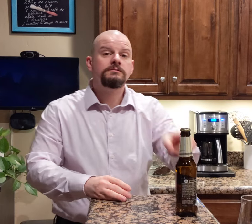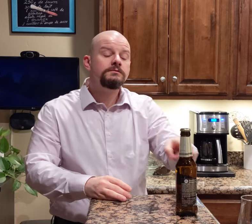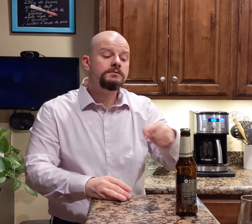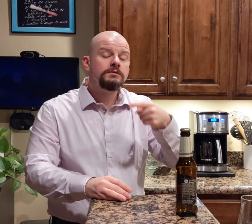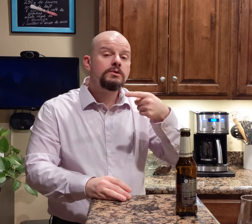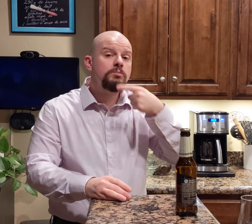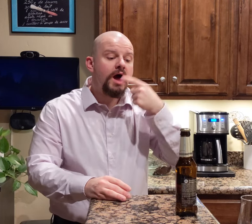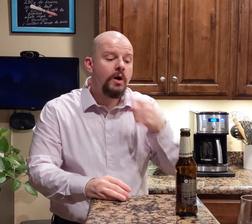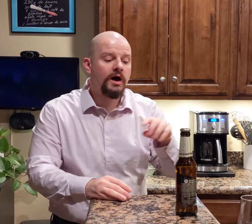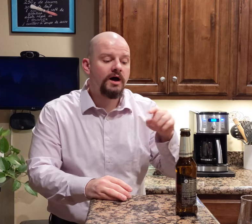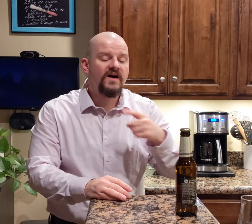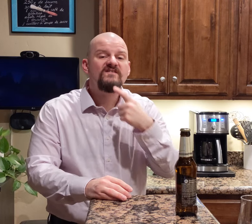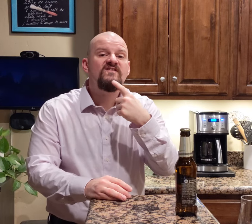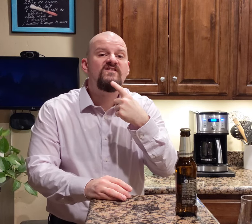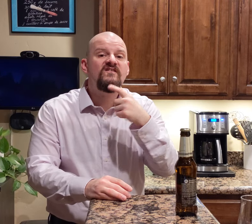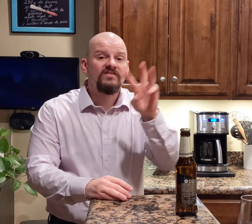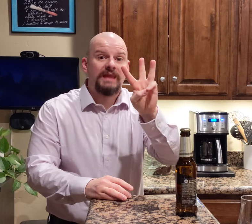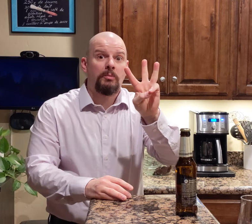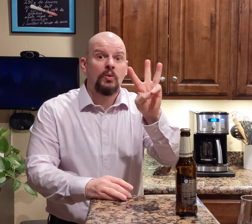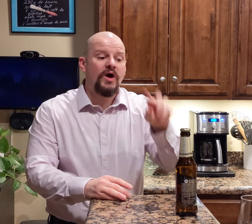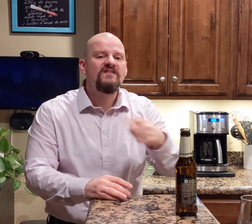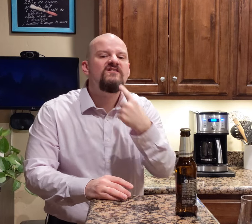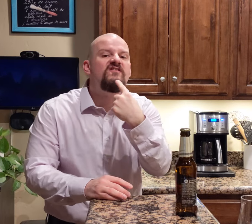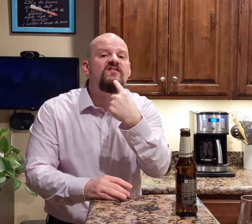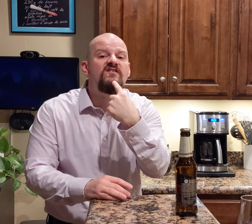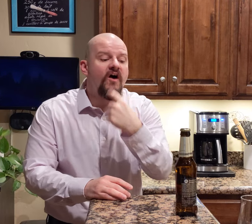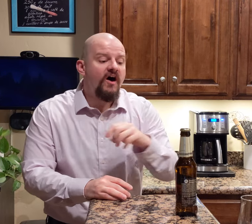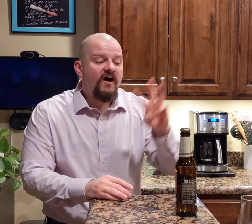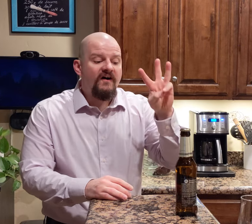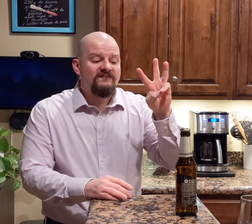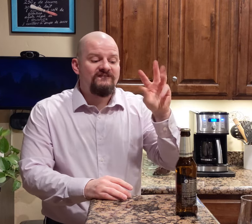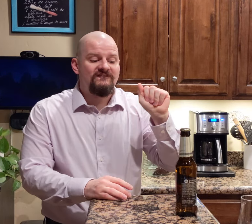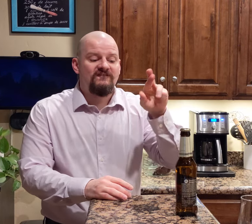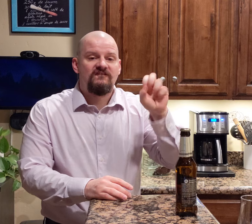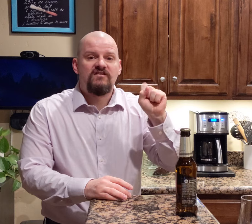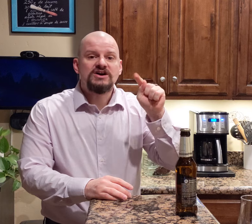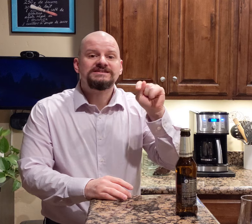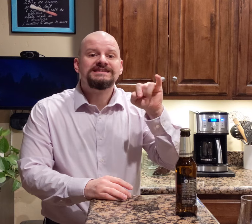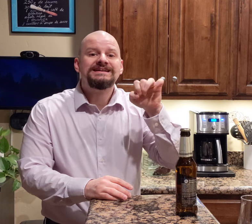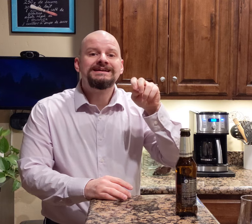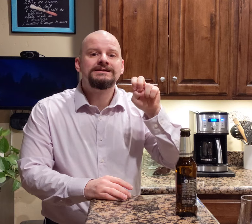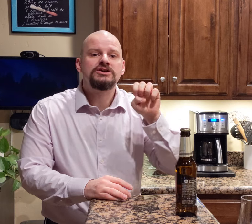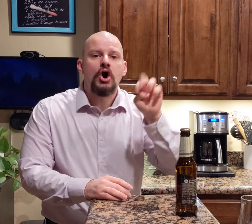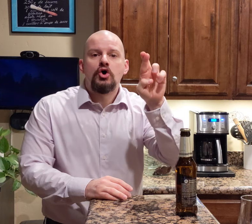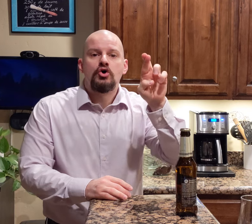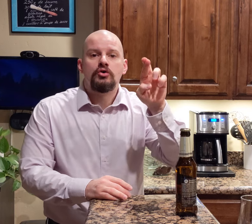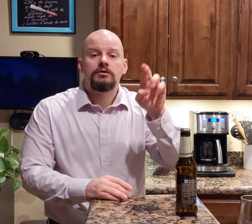Warsteiner, you pronounce the letter W as a V sound.